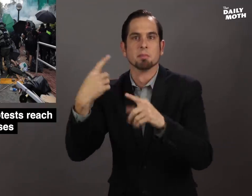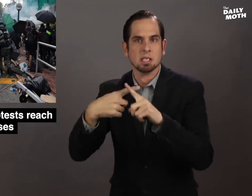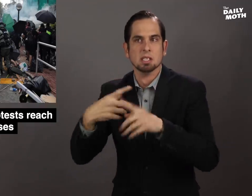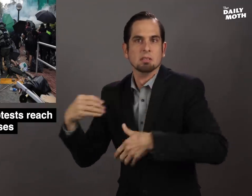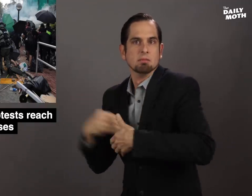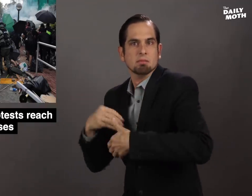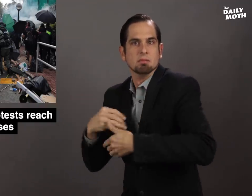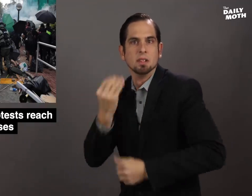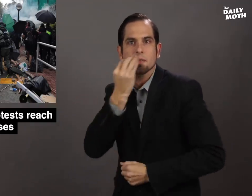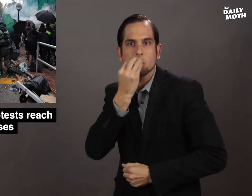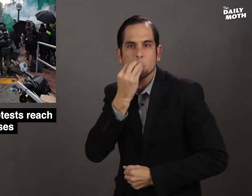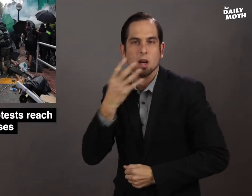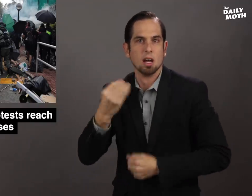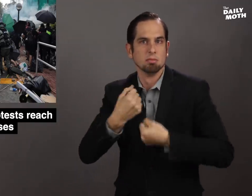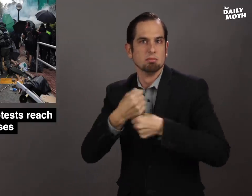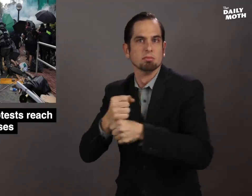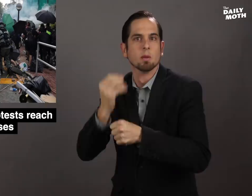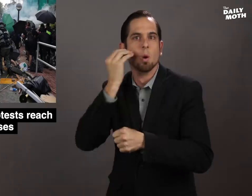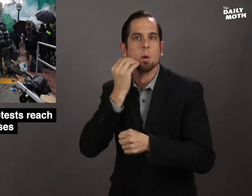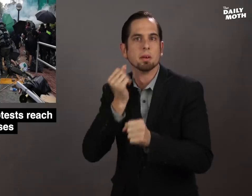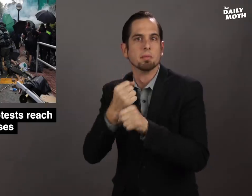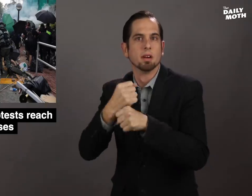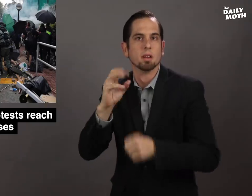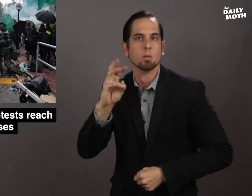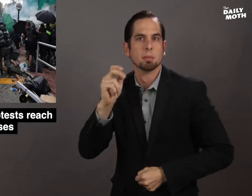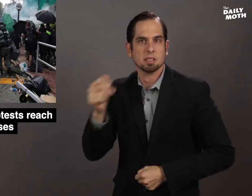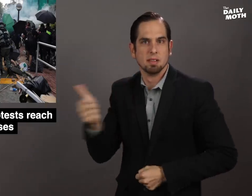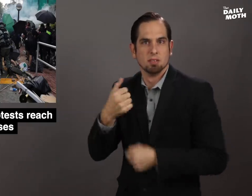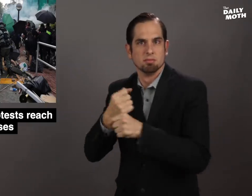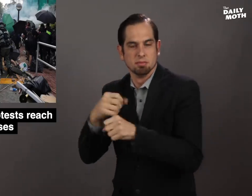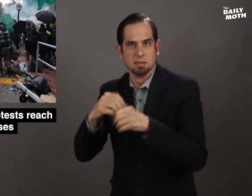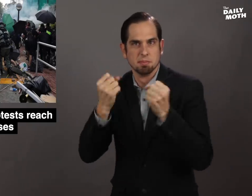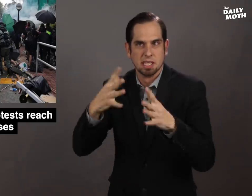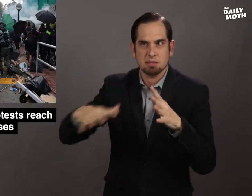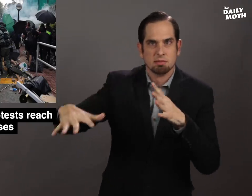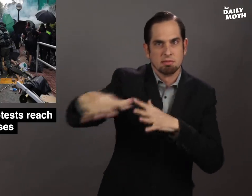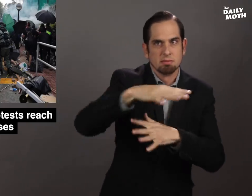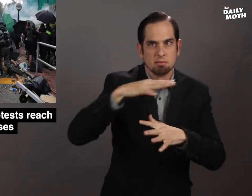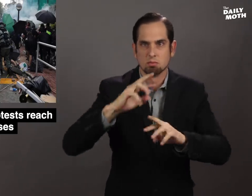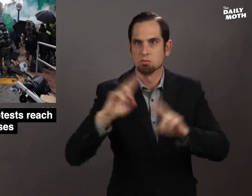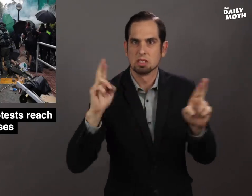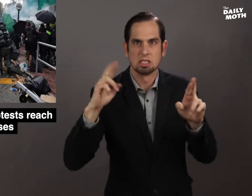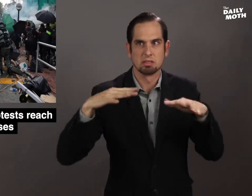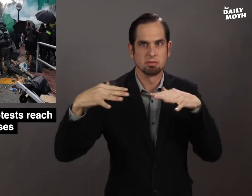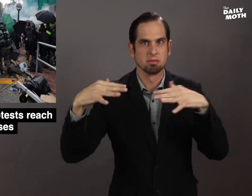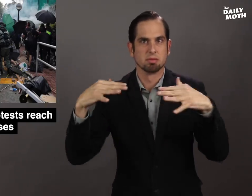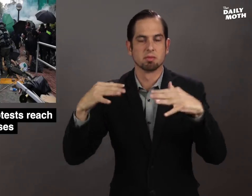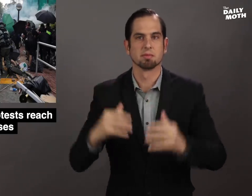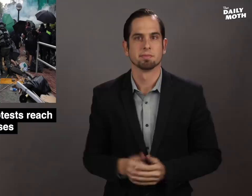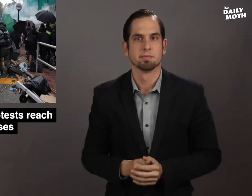and stockpiled food and homemade weapons in many areas.